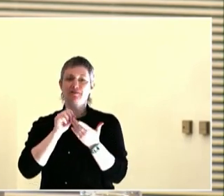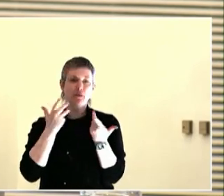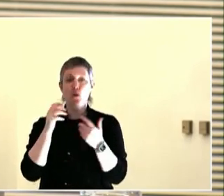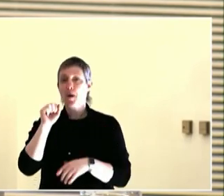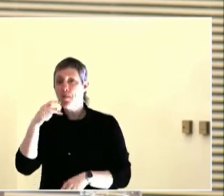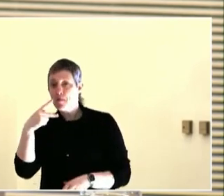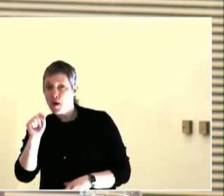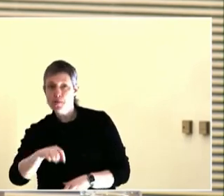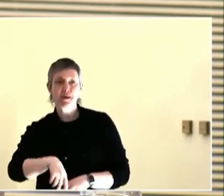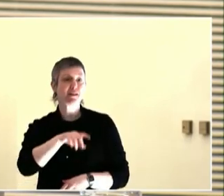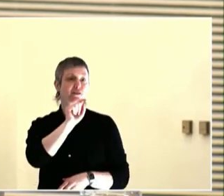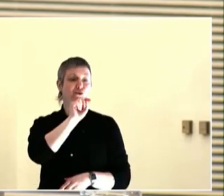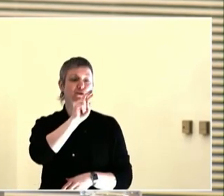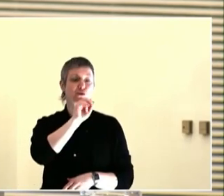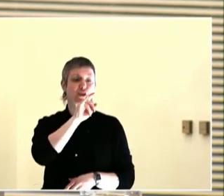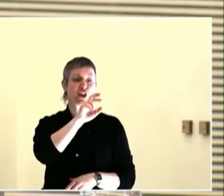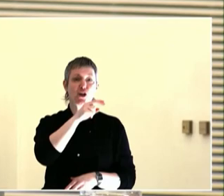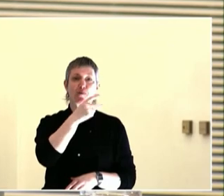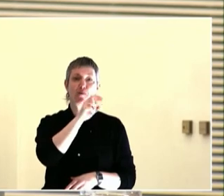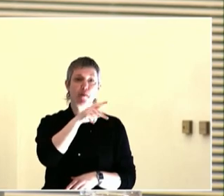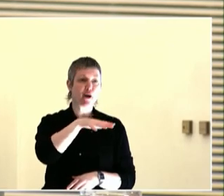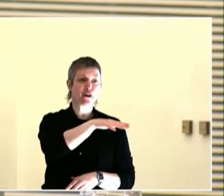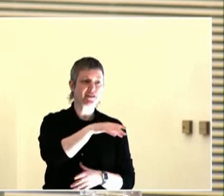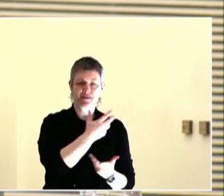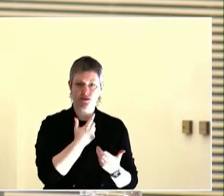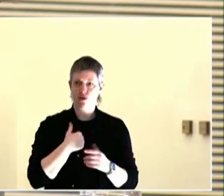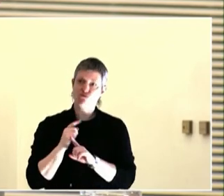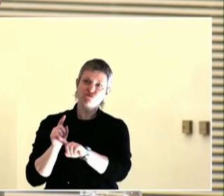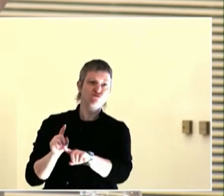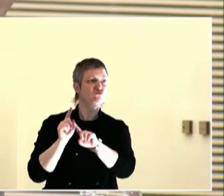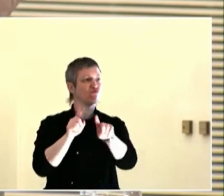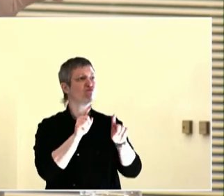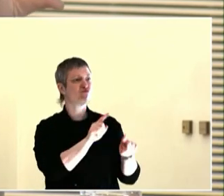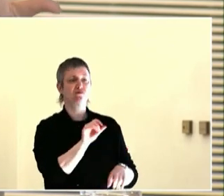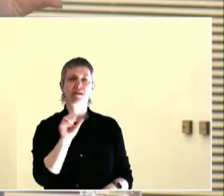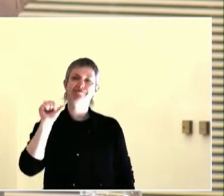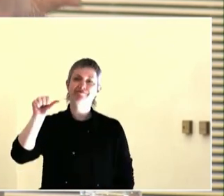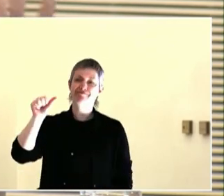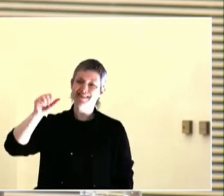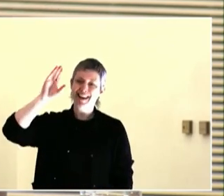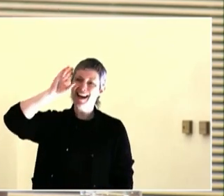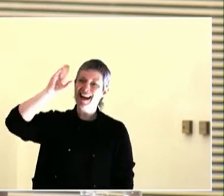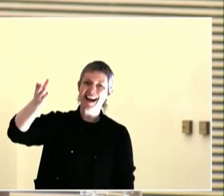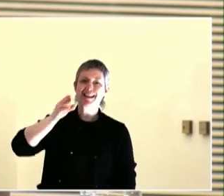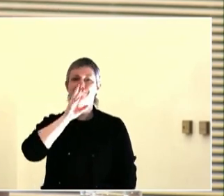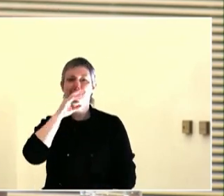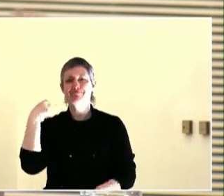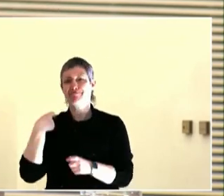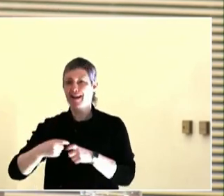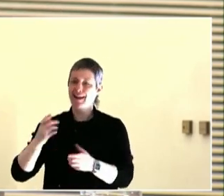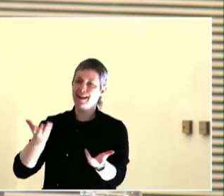rallying in Salem for the Public University Fund on Thursday at So everybody who cares about higher education, we need